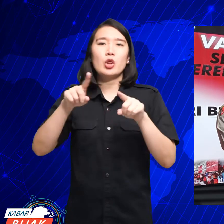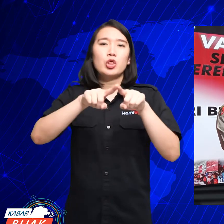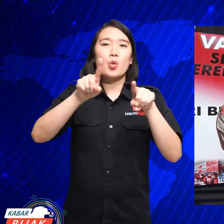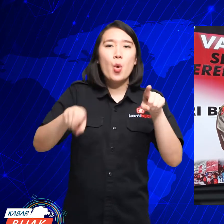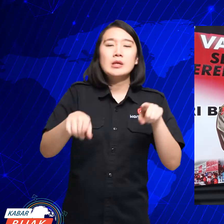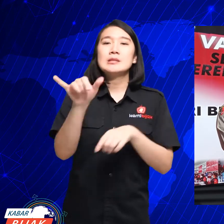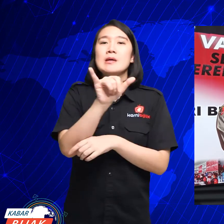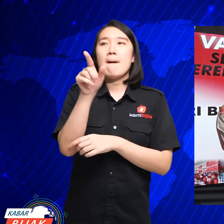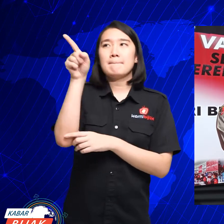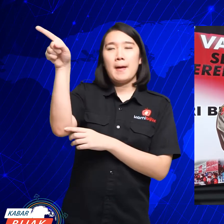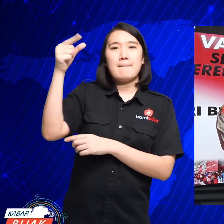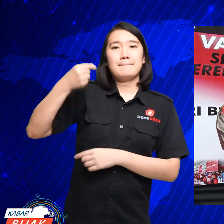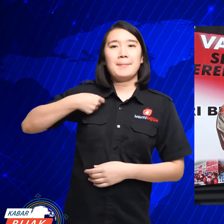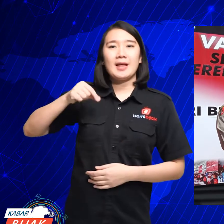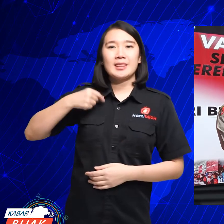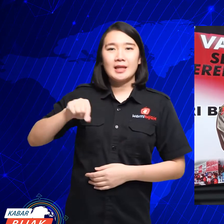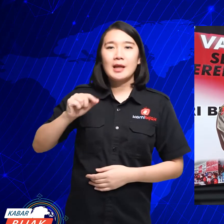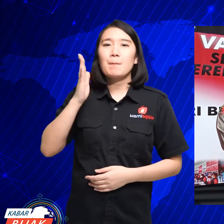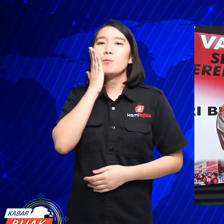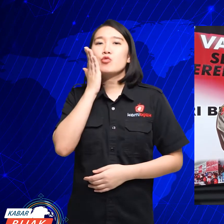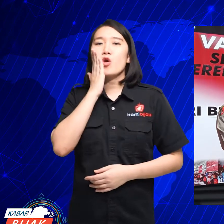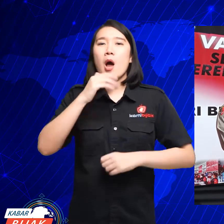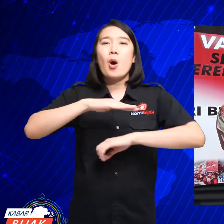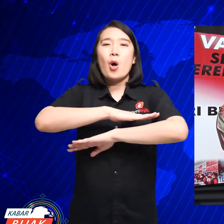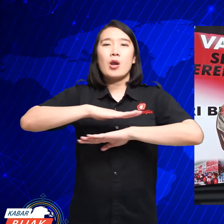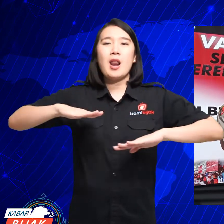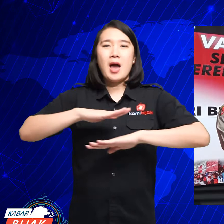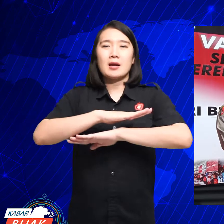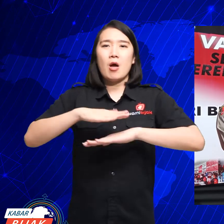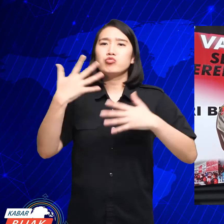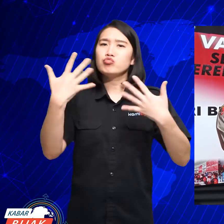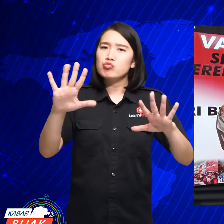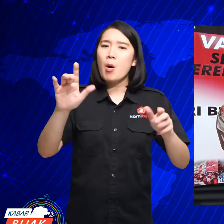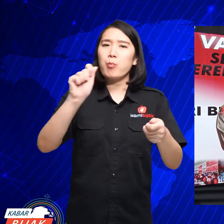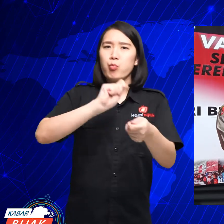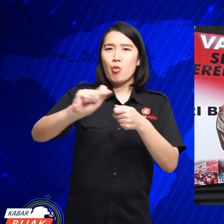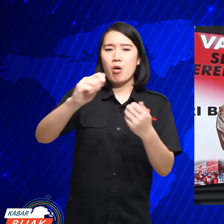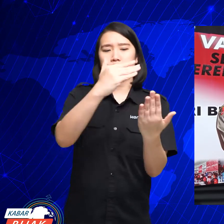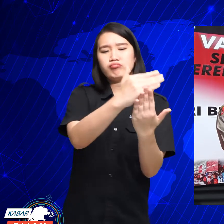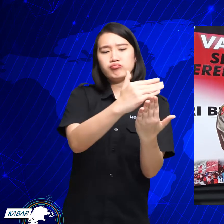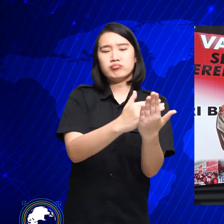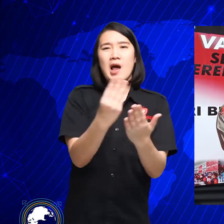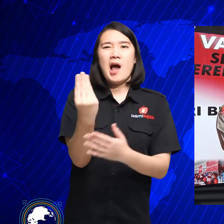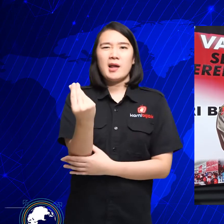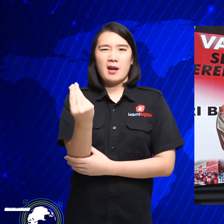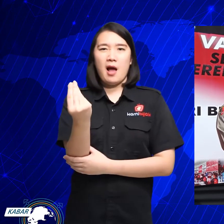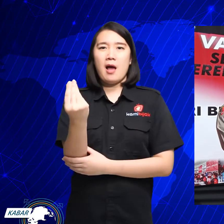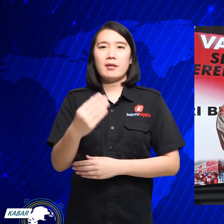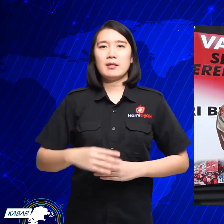with the Ministry of Youth and Sports as well, already made a budget.